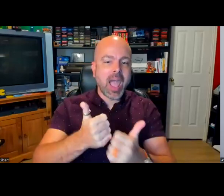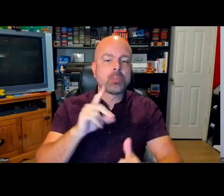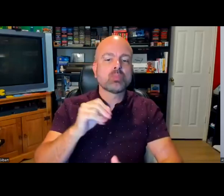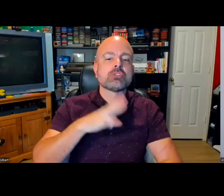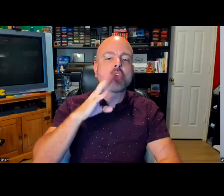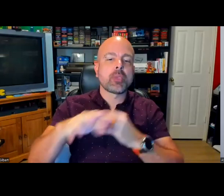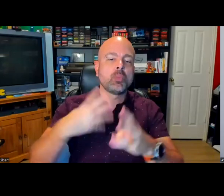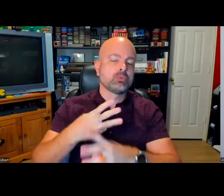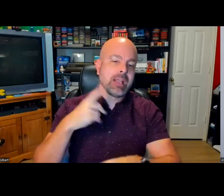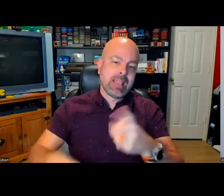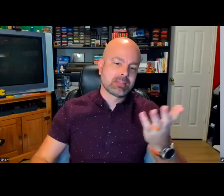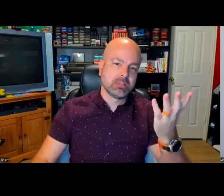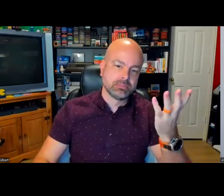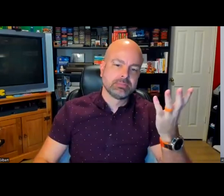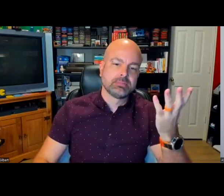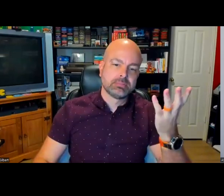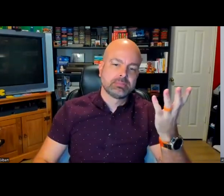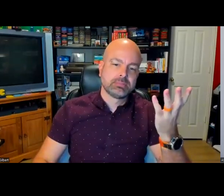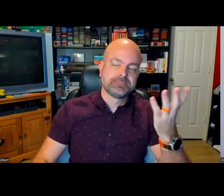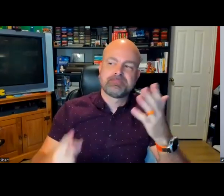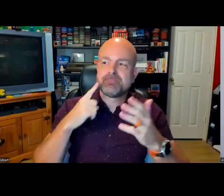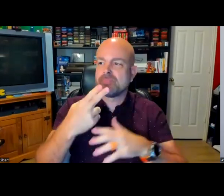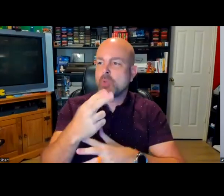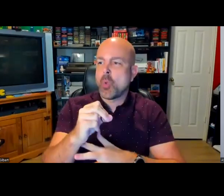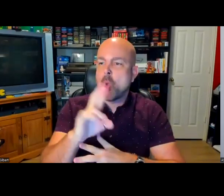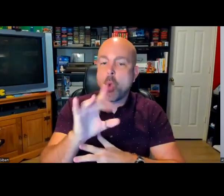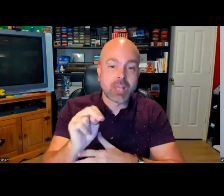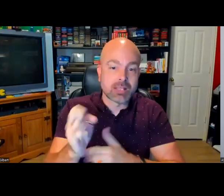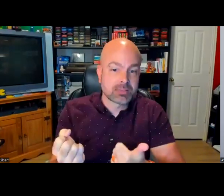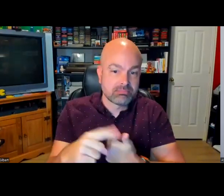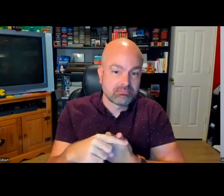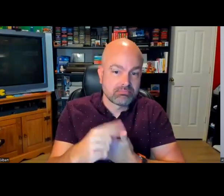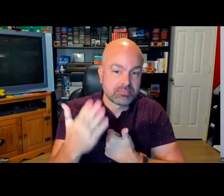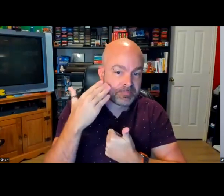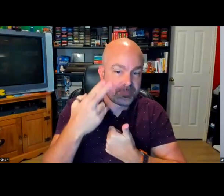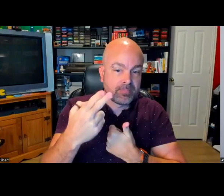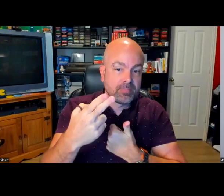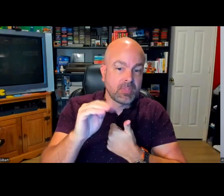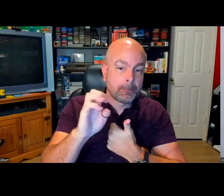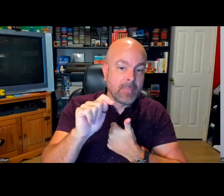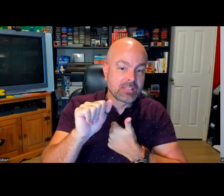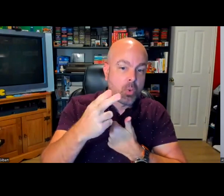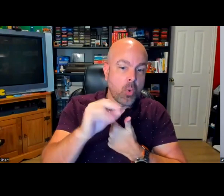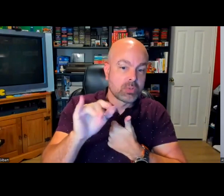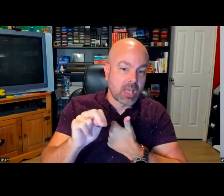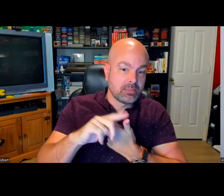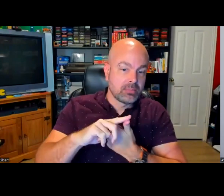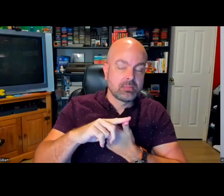is to make sure that there is accessibility out in all of the world. I can't talk in the world. Like Horizon World, Meta